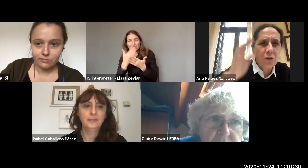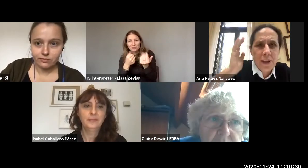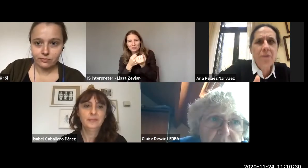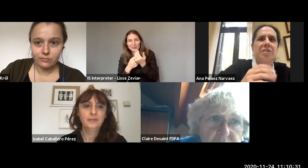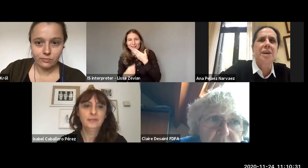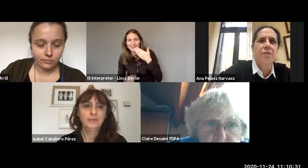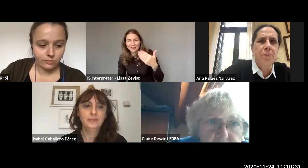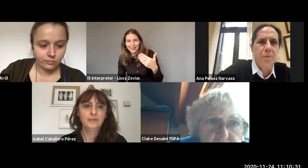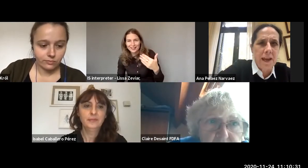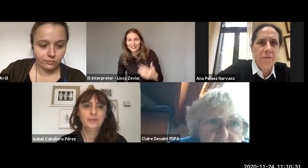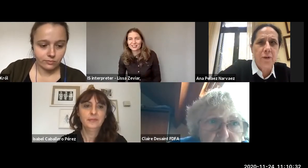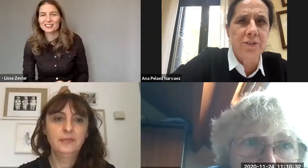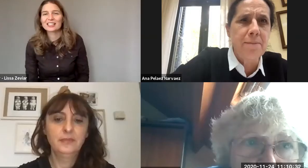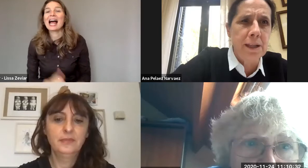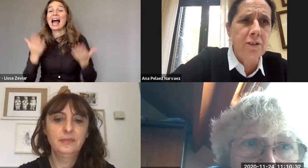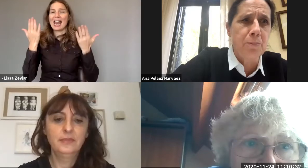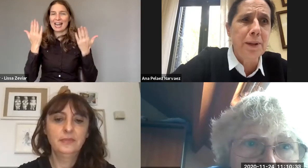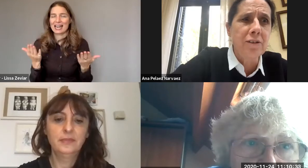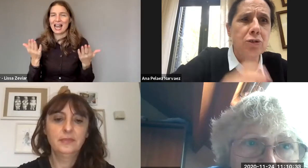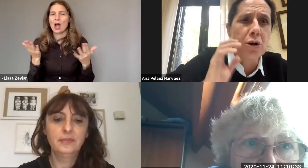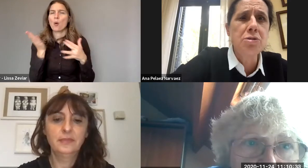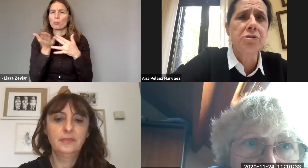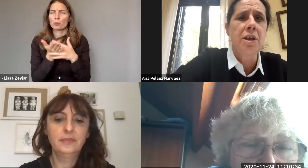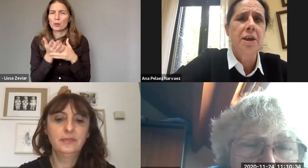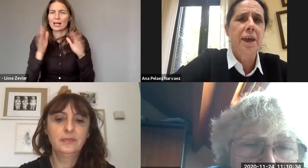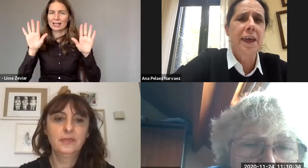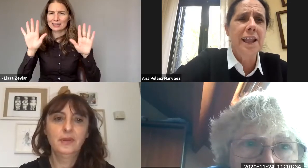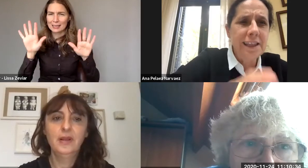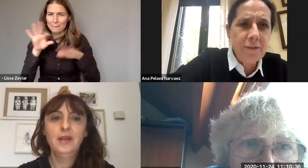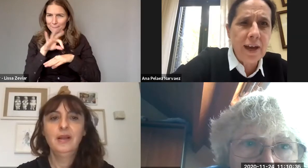Now it's time for a break of 10 minutes, please don't leave us,